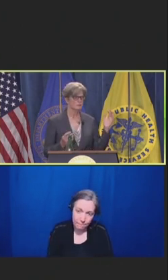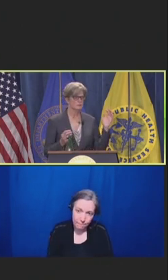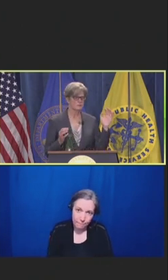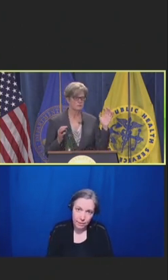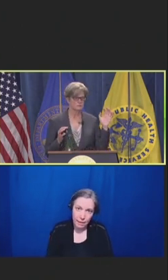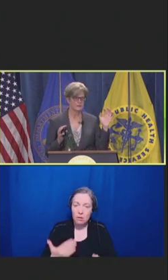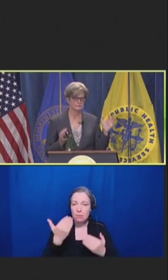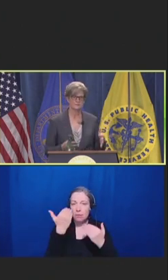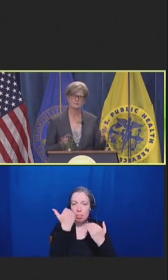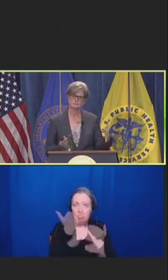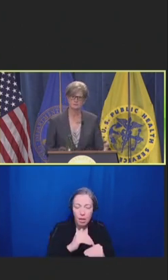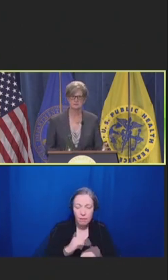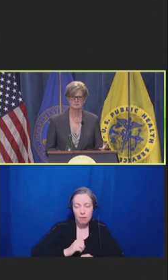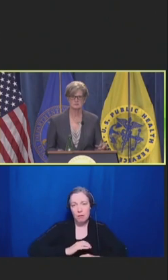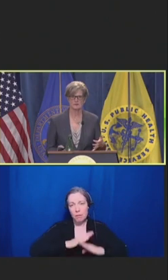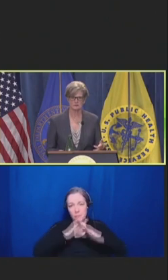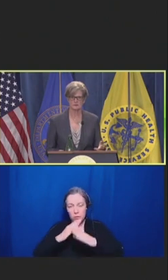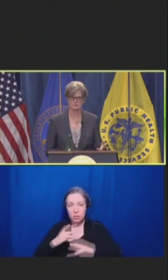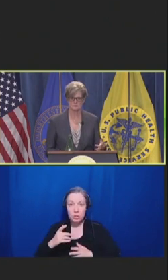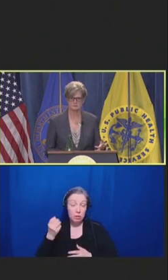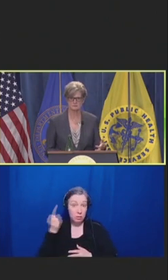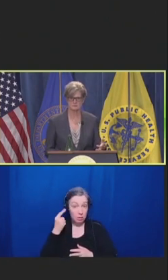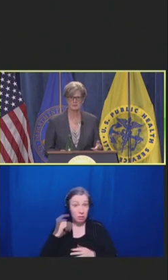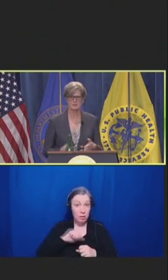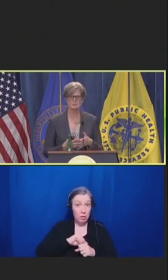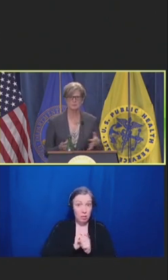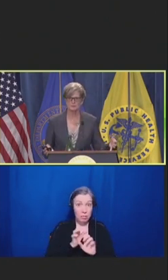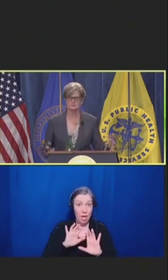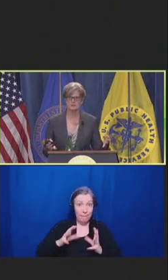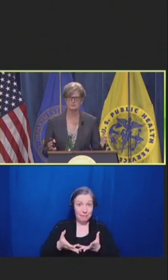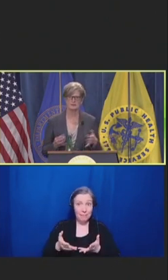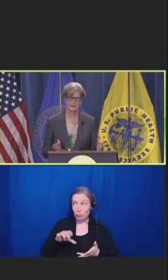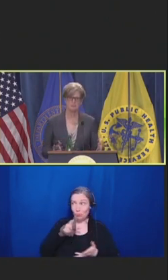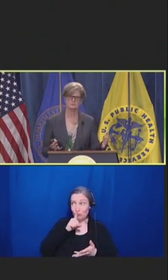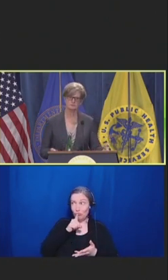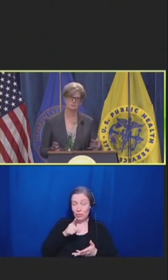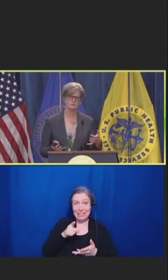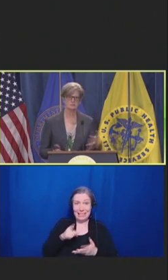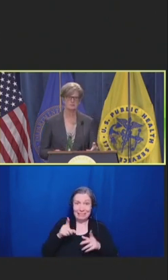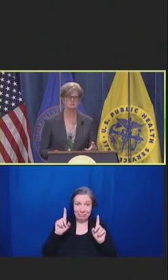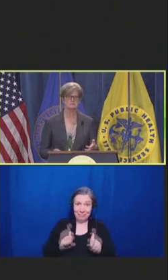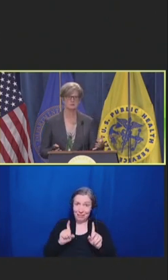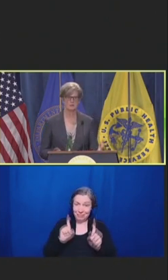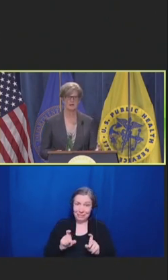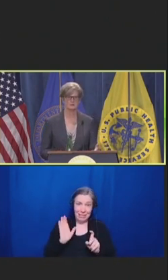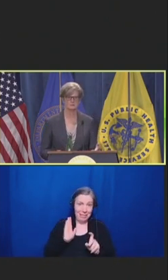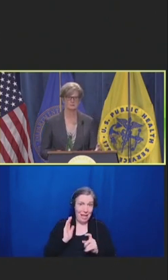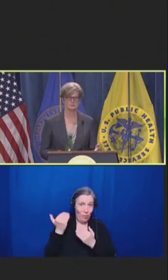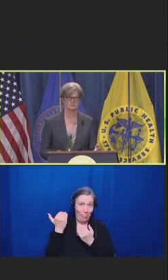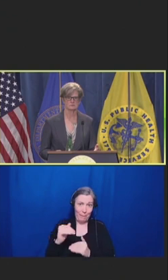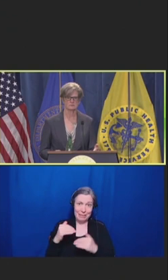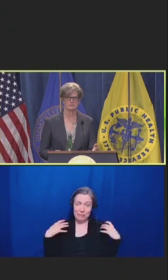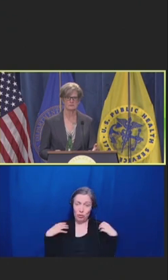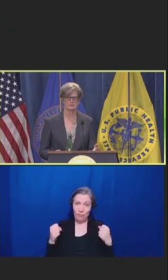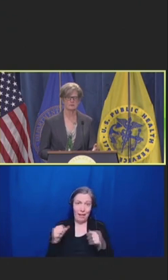The pandemic stress tested our healthcare systems and pointed out the gaps and vulnerabilities that we have.